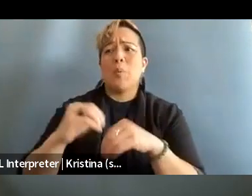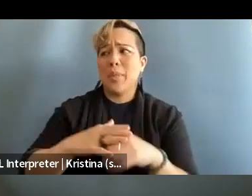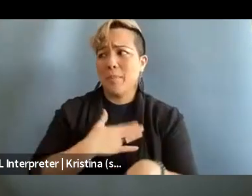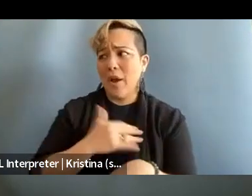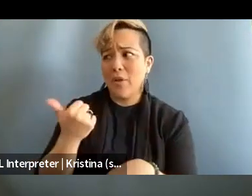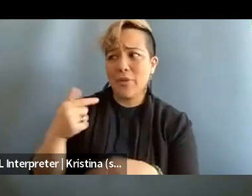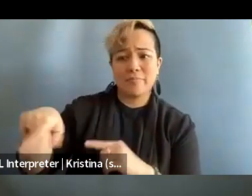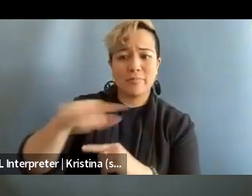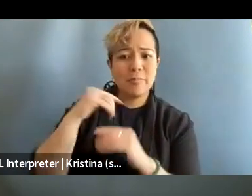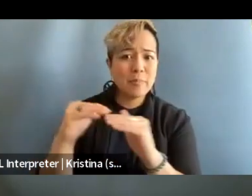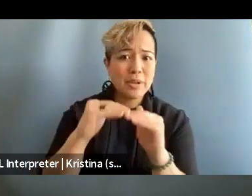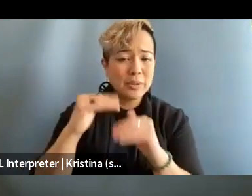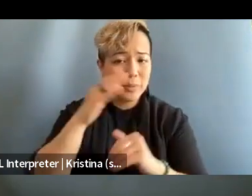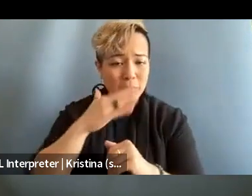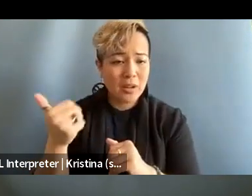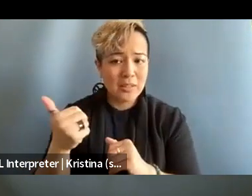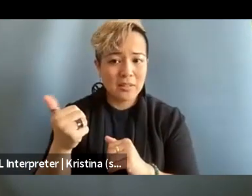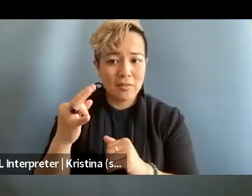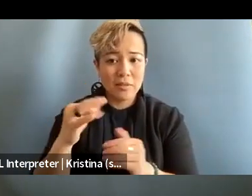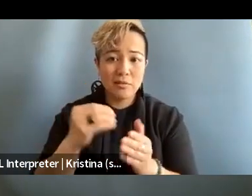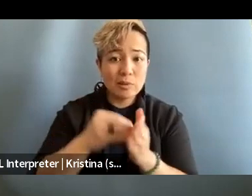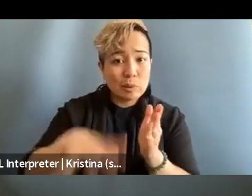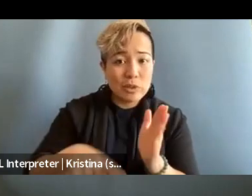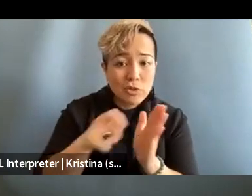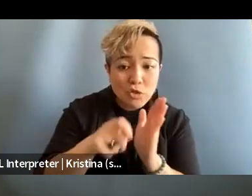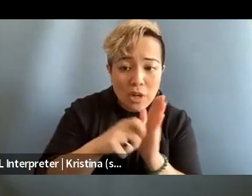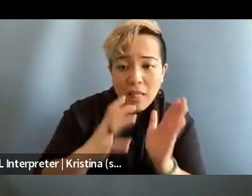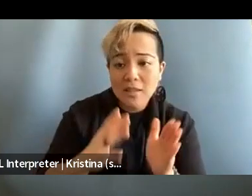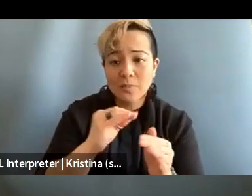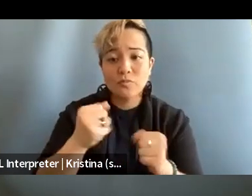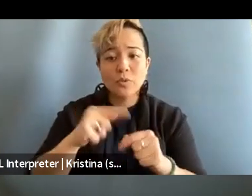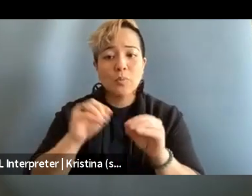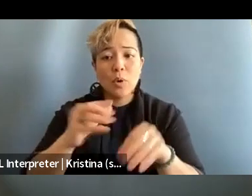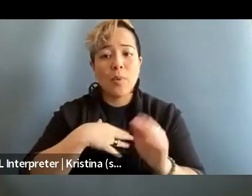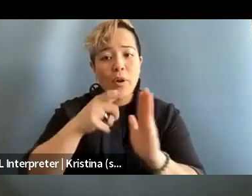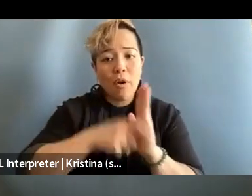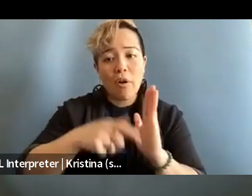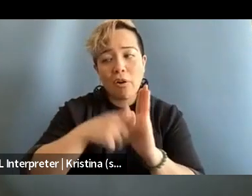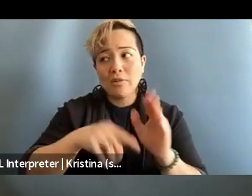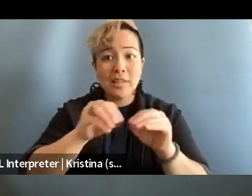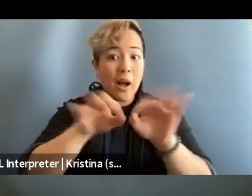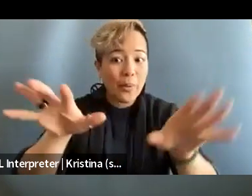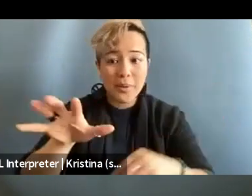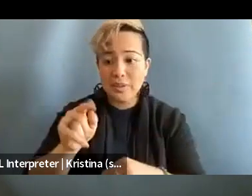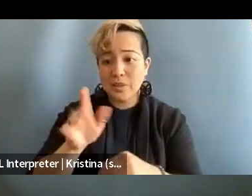just because of student journalism and trying to put my articles out there. It's a way to gain traction.